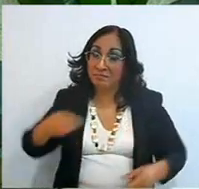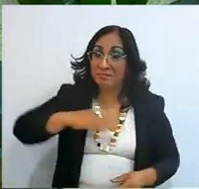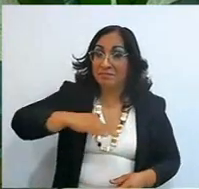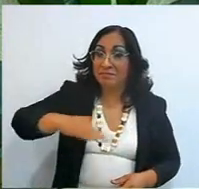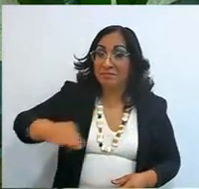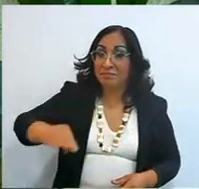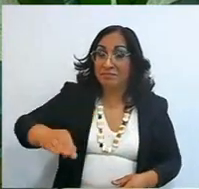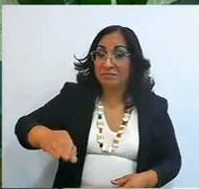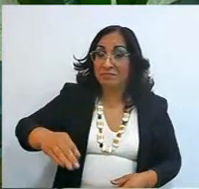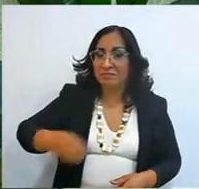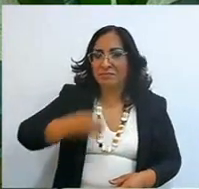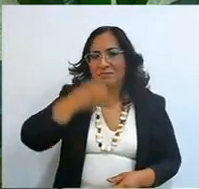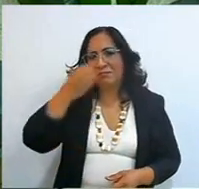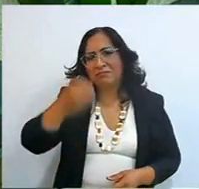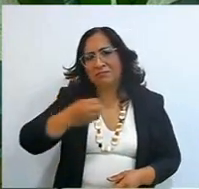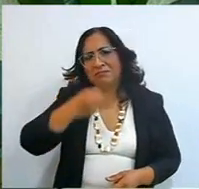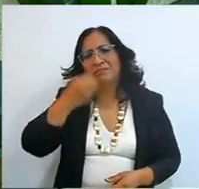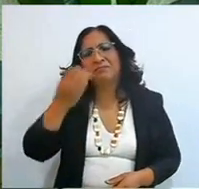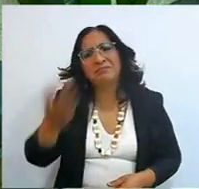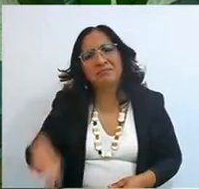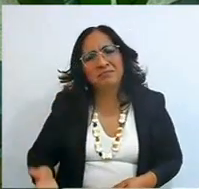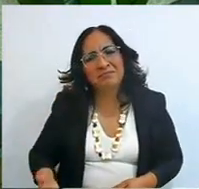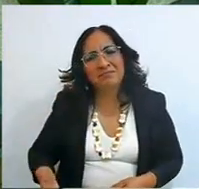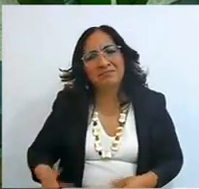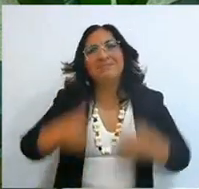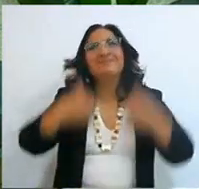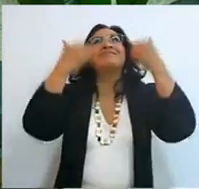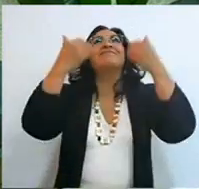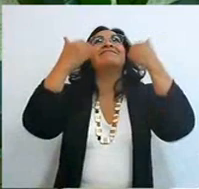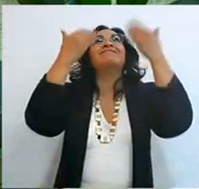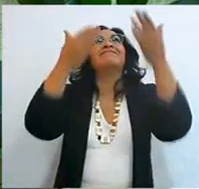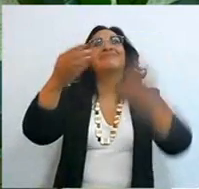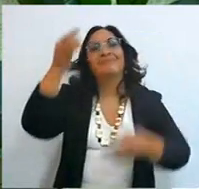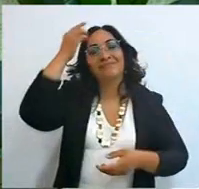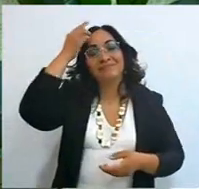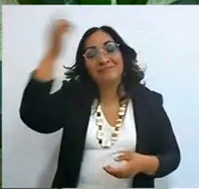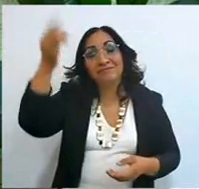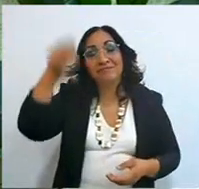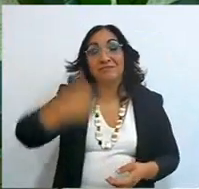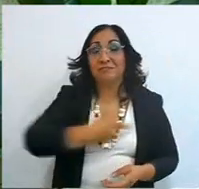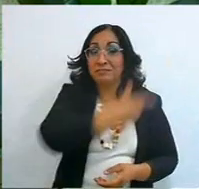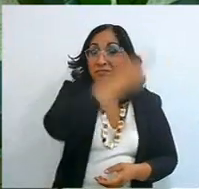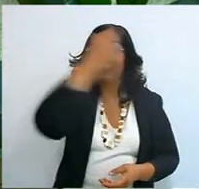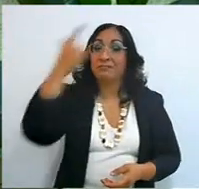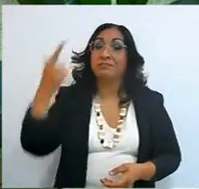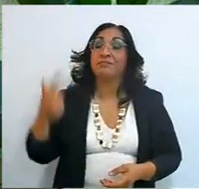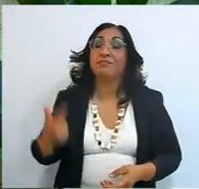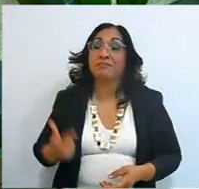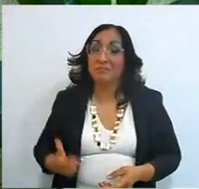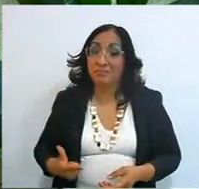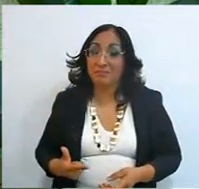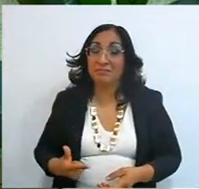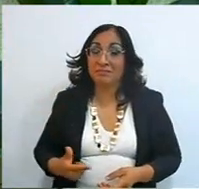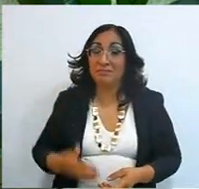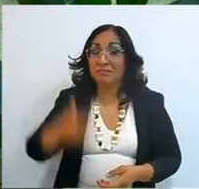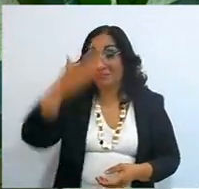we can preach his Word and that grace, you know what? we will be sued